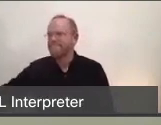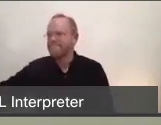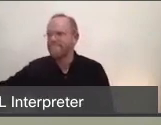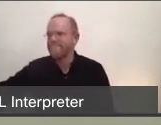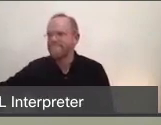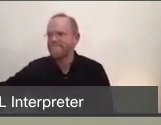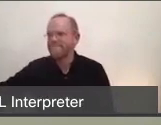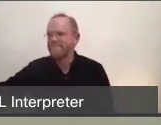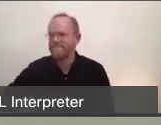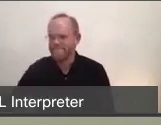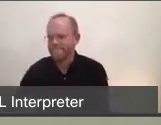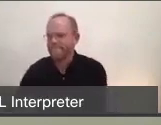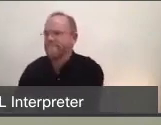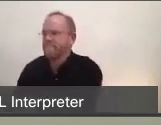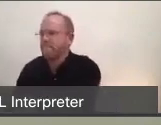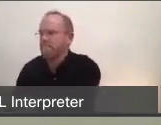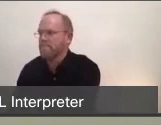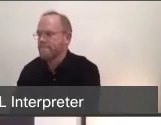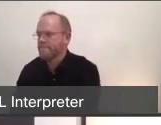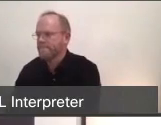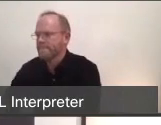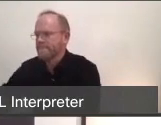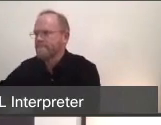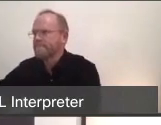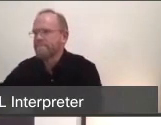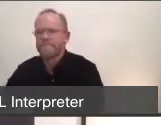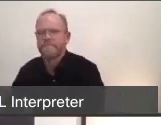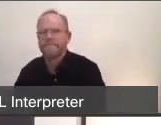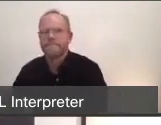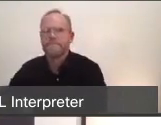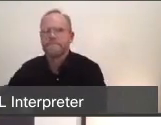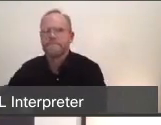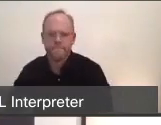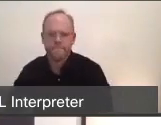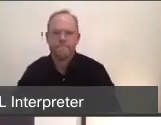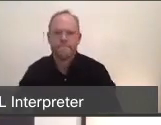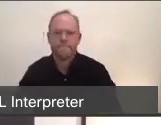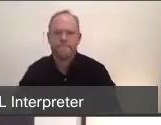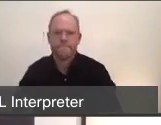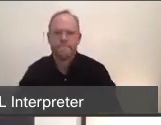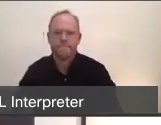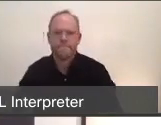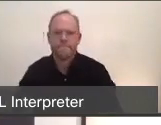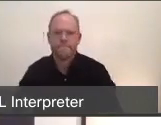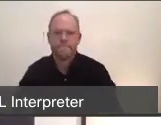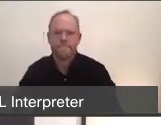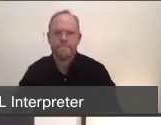(Dustin) Hi, I'm Dustin Ballard. I'm an emergency physician at Kaiser San Rafael.